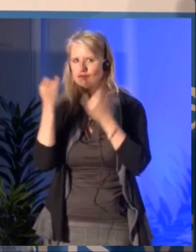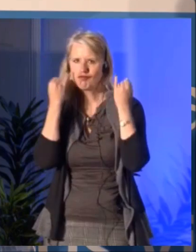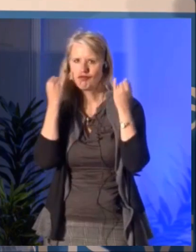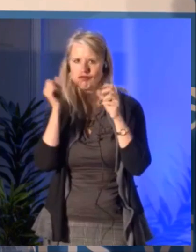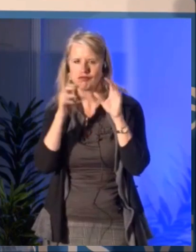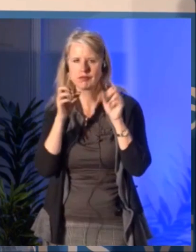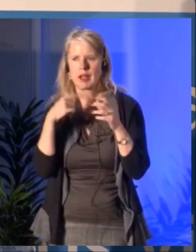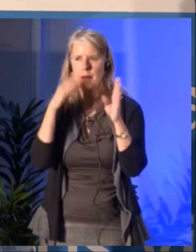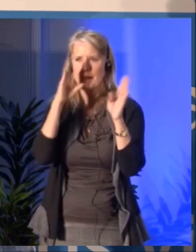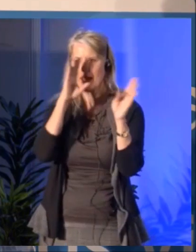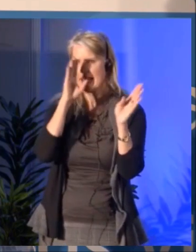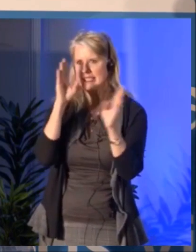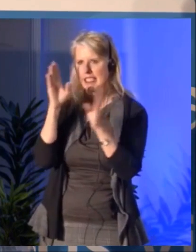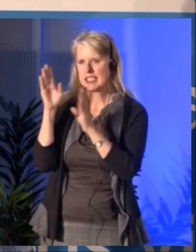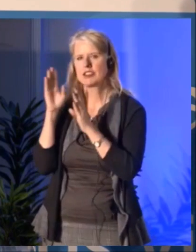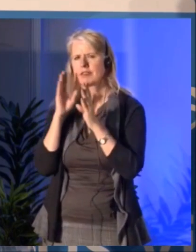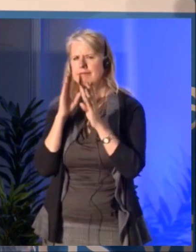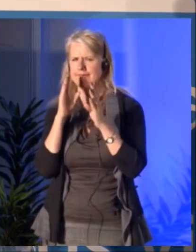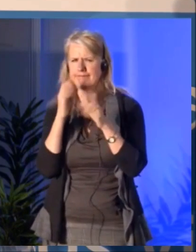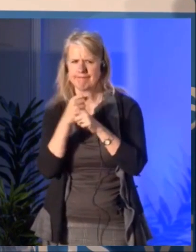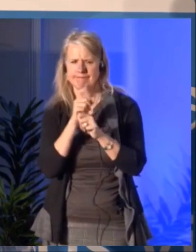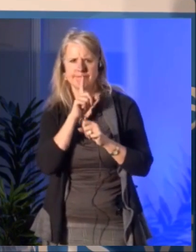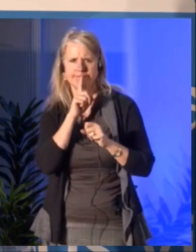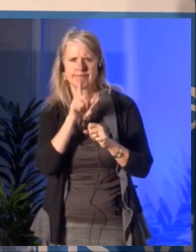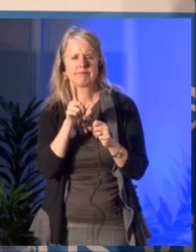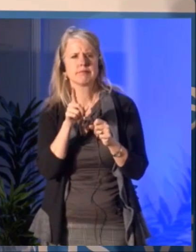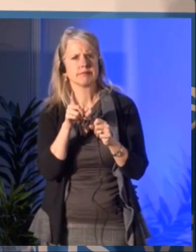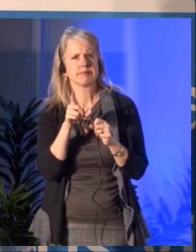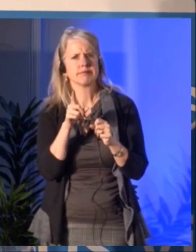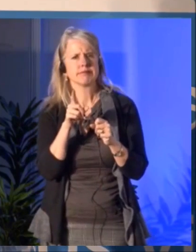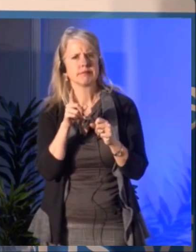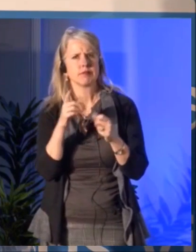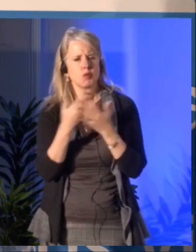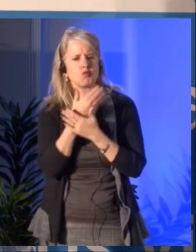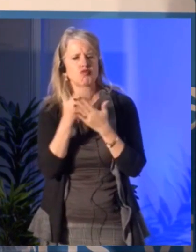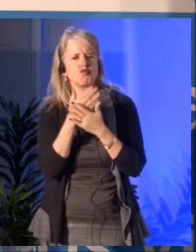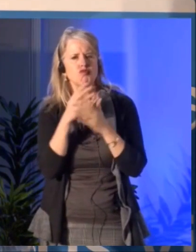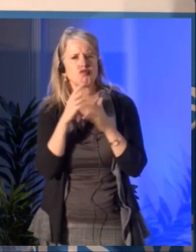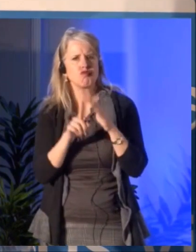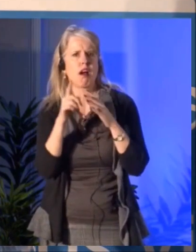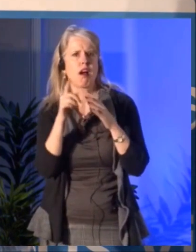that emerging artists feel invited, that they feel